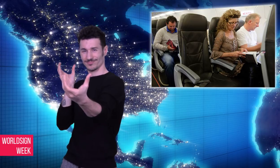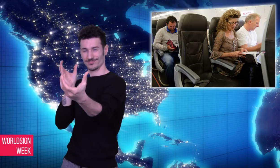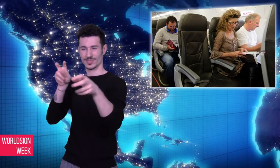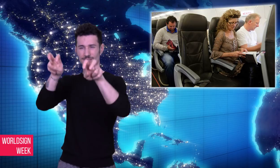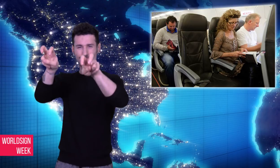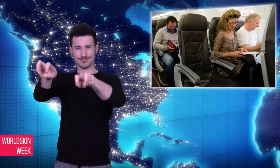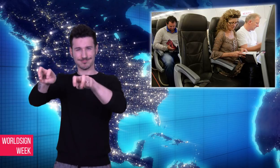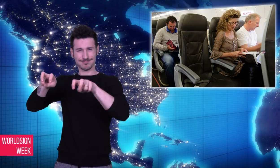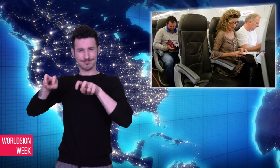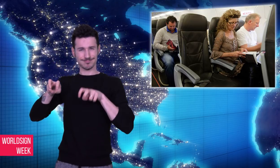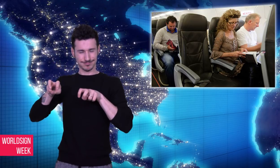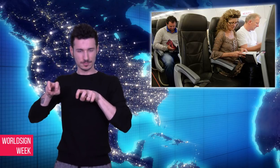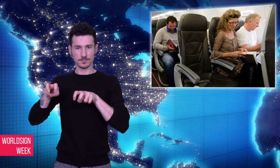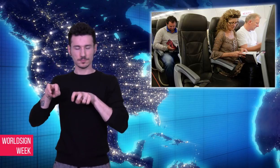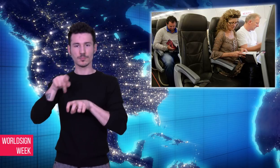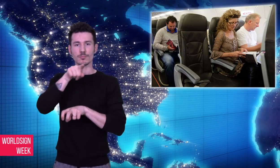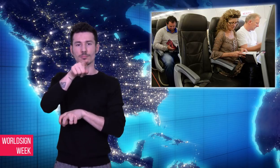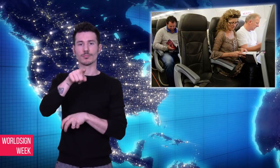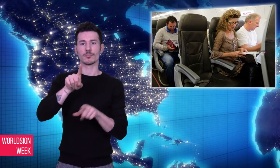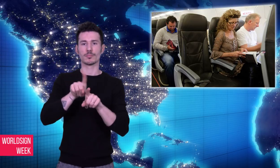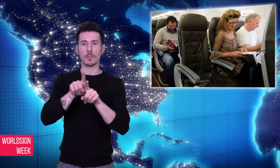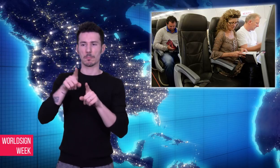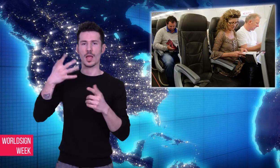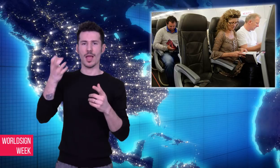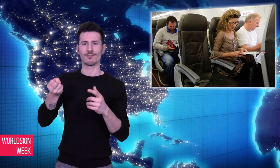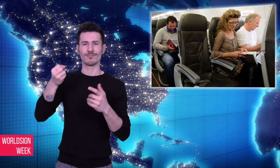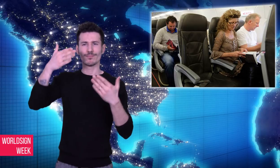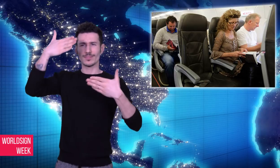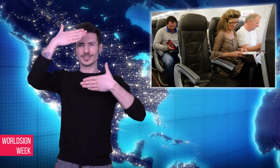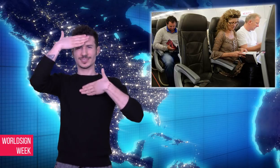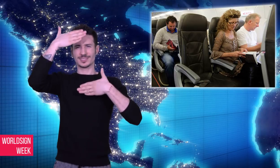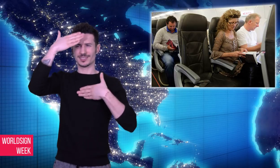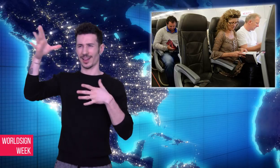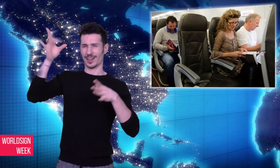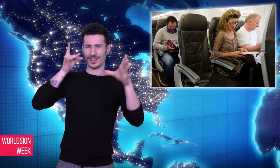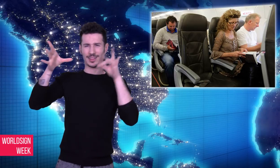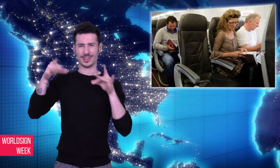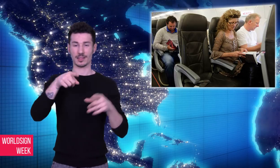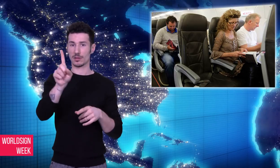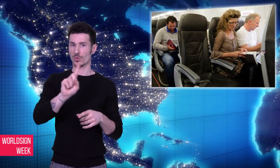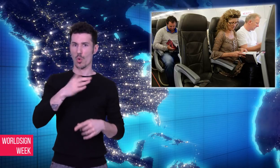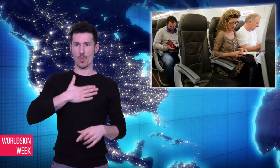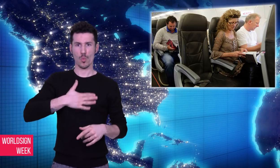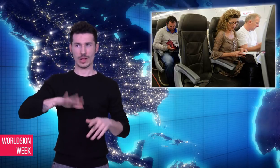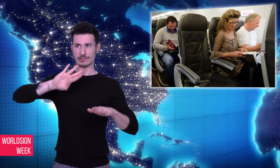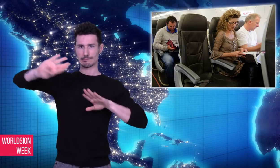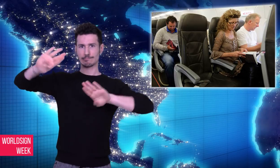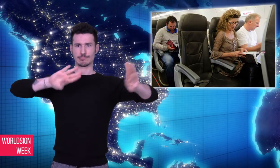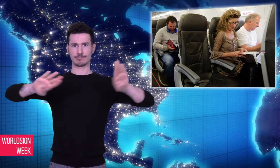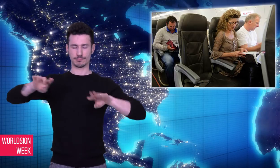catching the flu from other passengers on an airplane is a window seat without